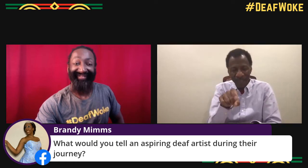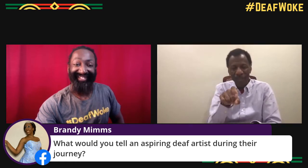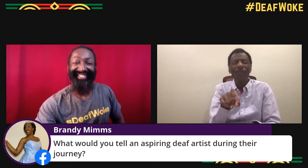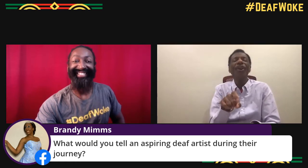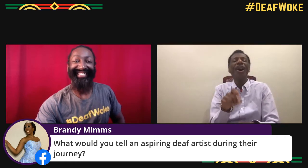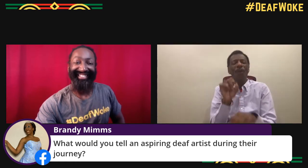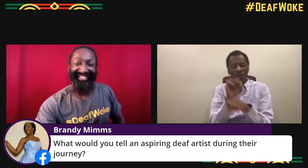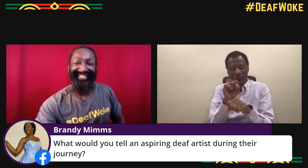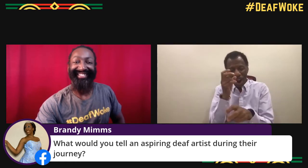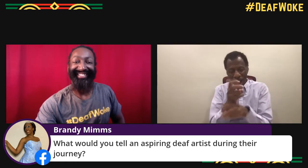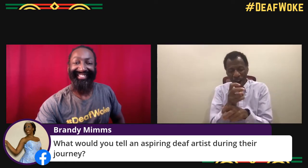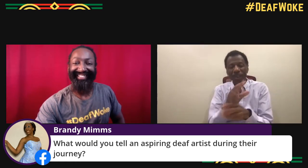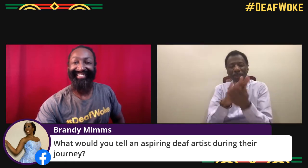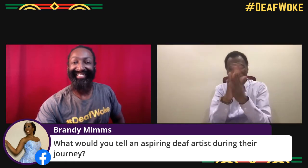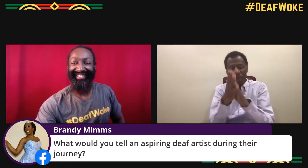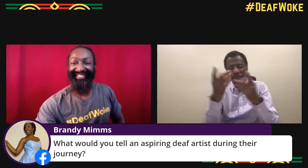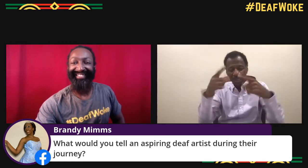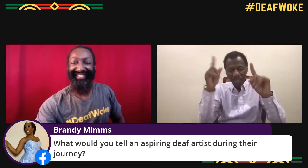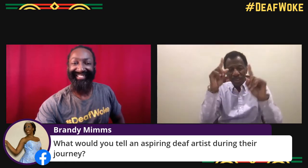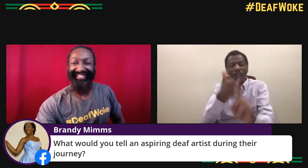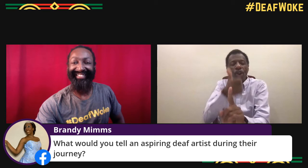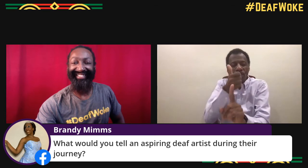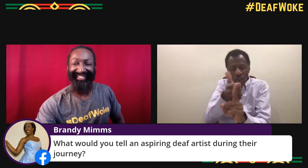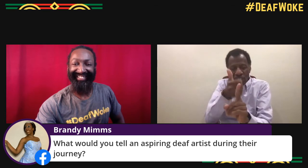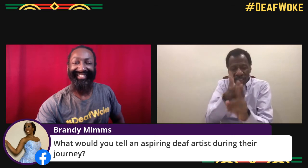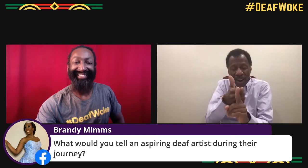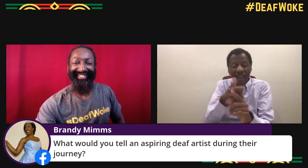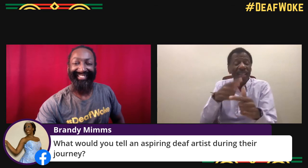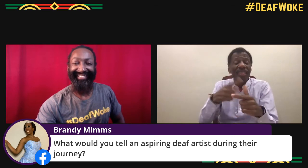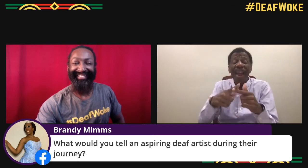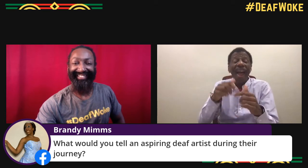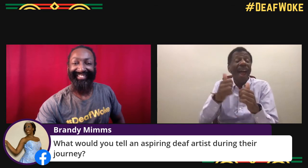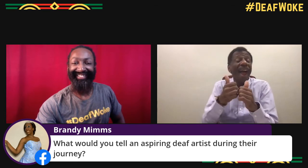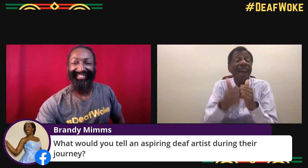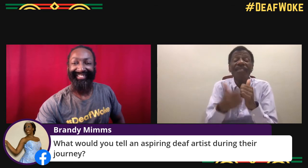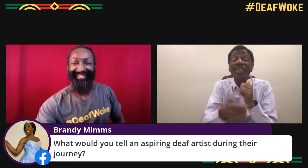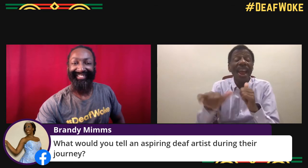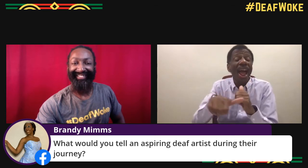You have to work hard on becoming successful for yourself